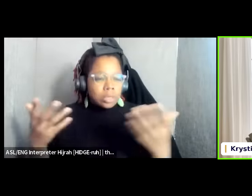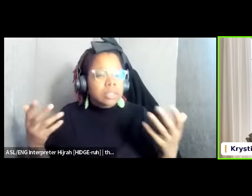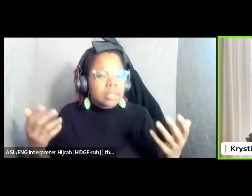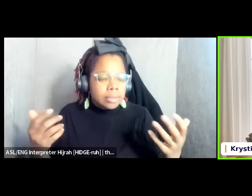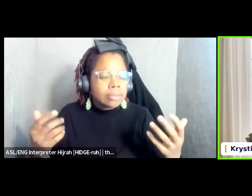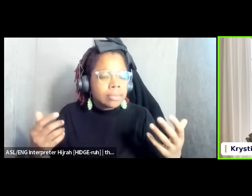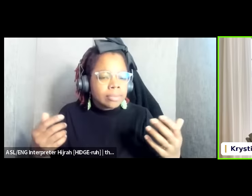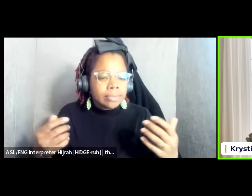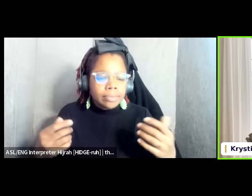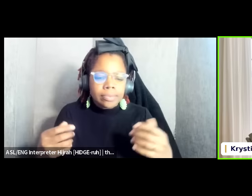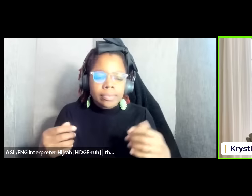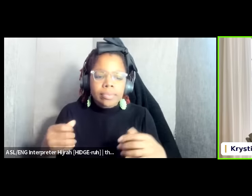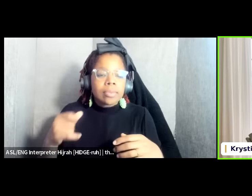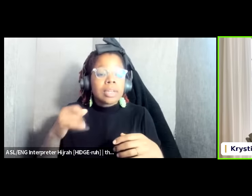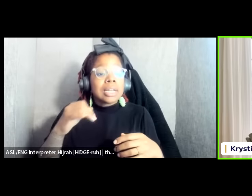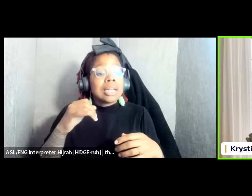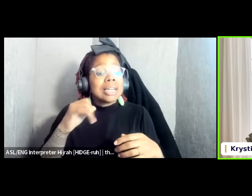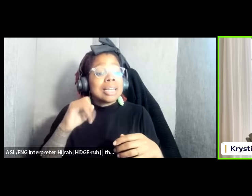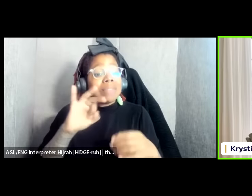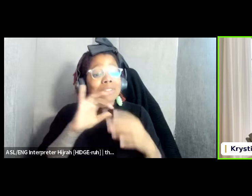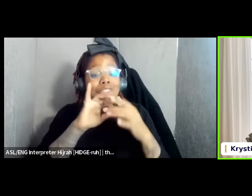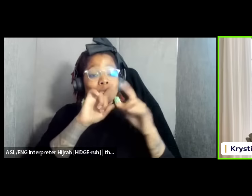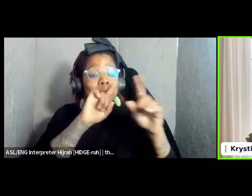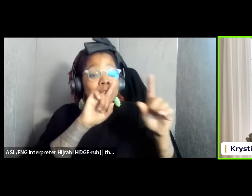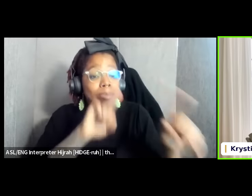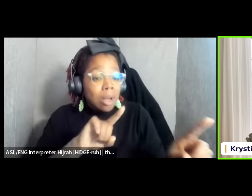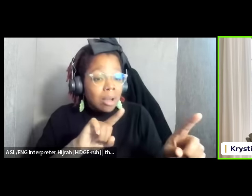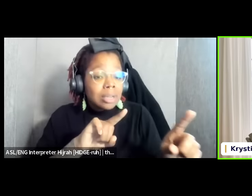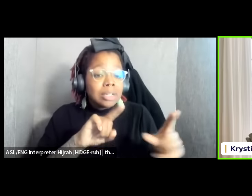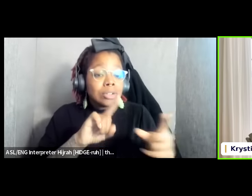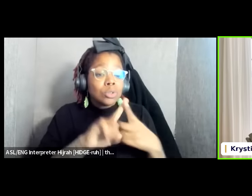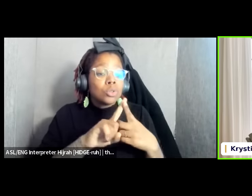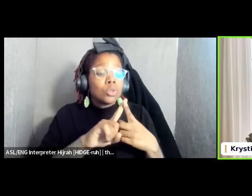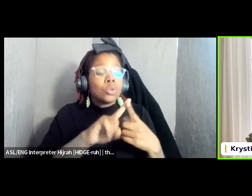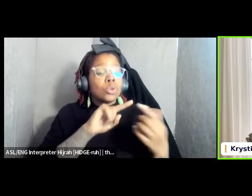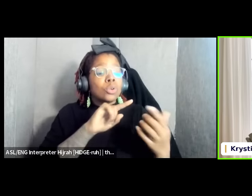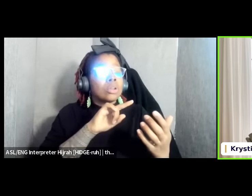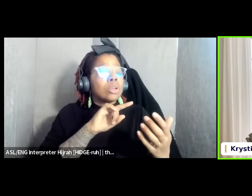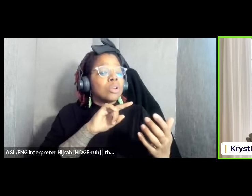whether it is in response to uh the weaponization of rape and sexual violence whether it's ethnic